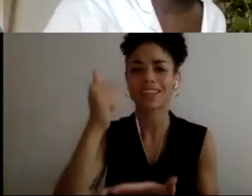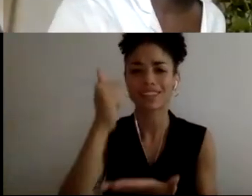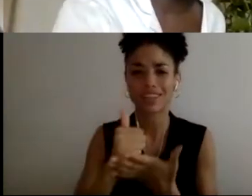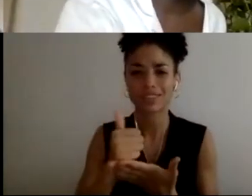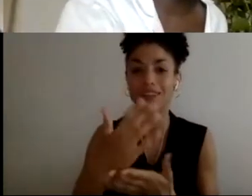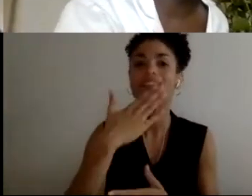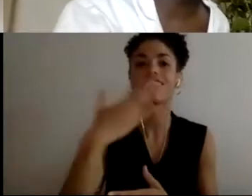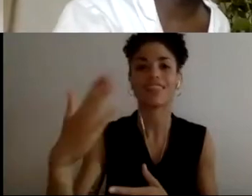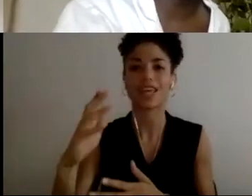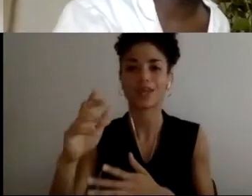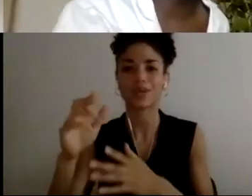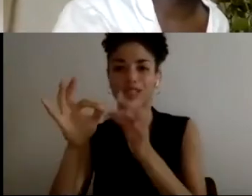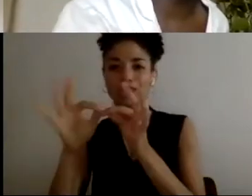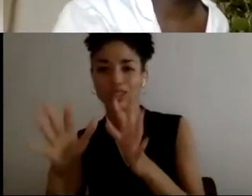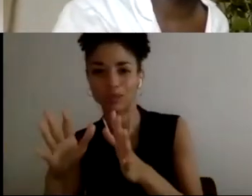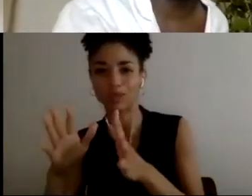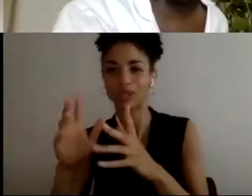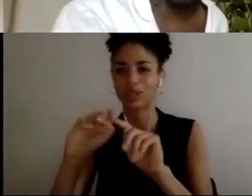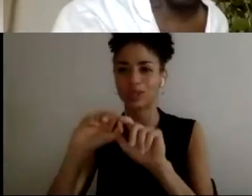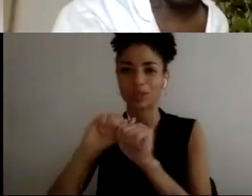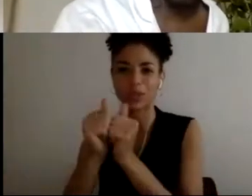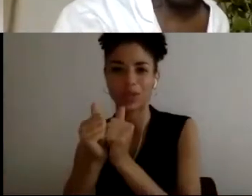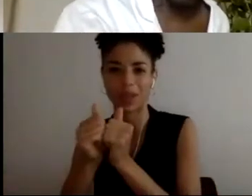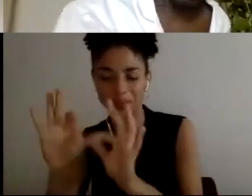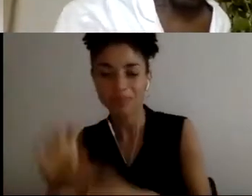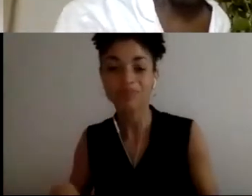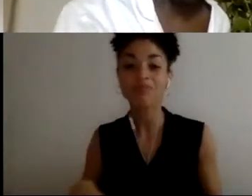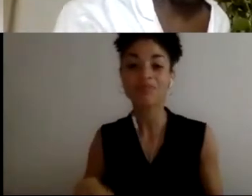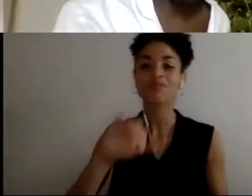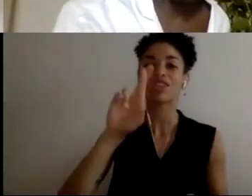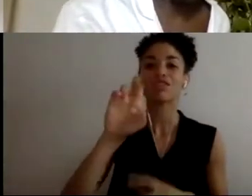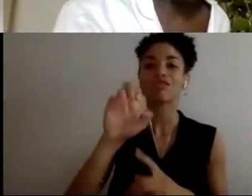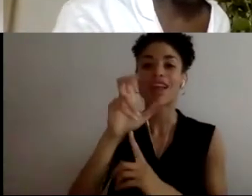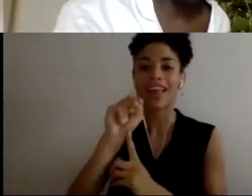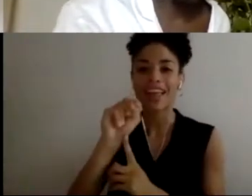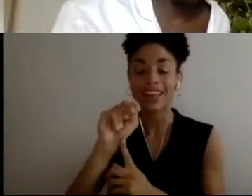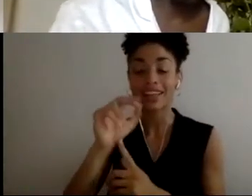interpreters. Regan, why don't we hear from you next?